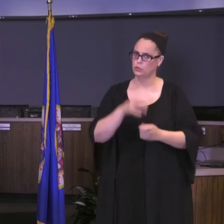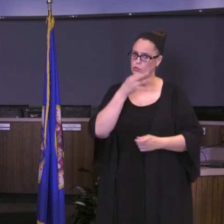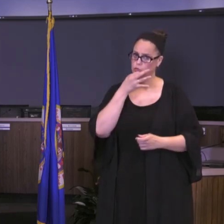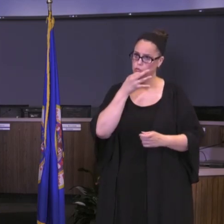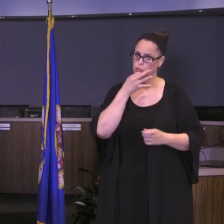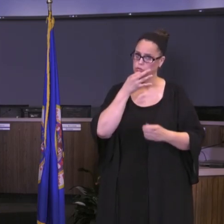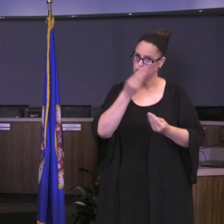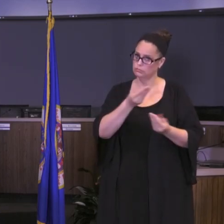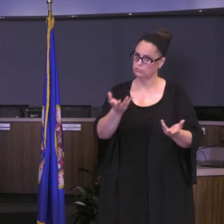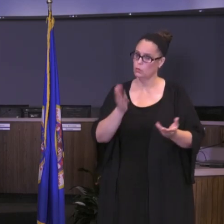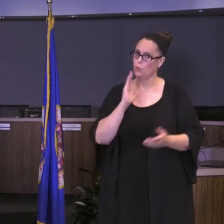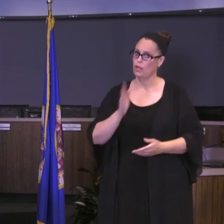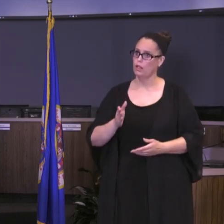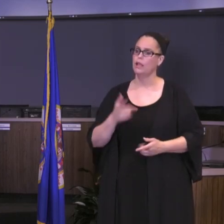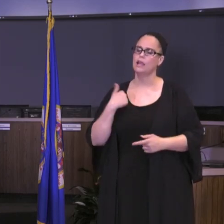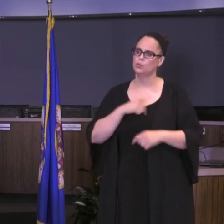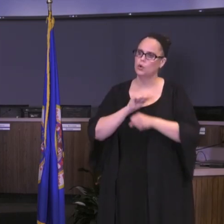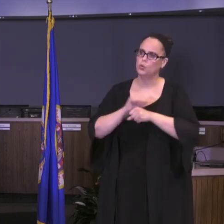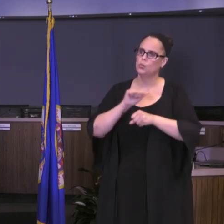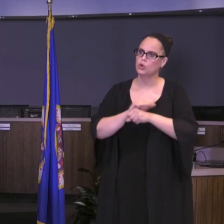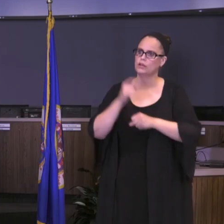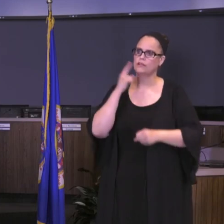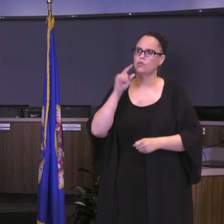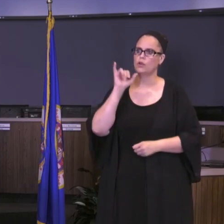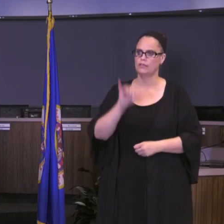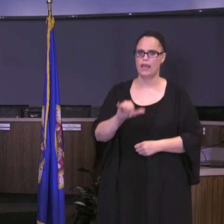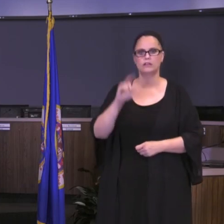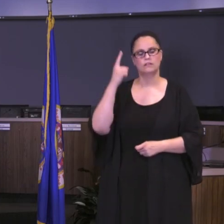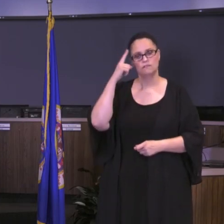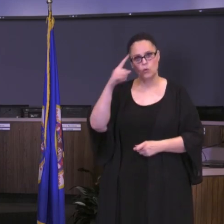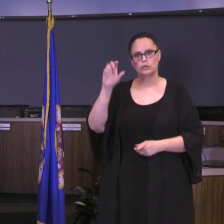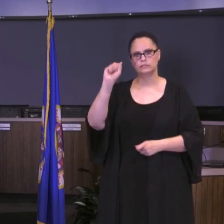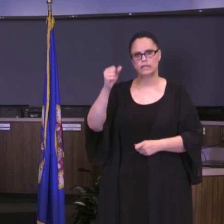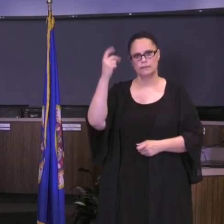is our task, that is what we're working for Saint Paul Public Schools for the 2020-2021